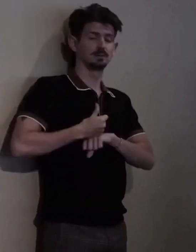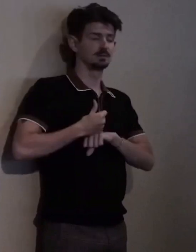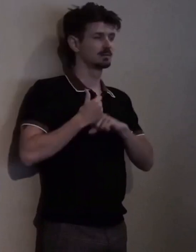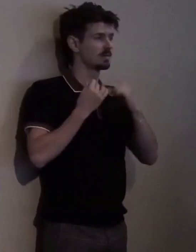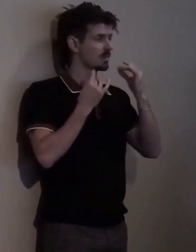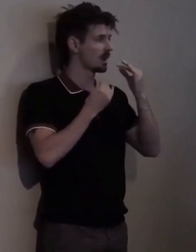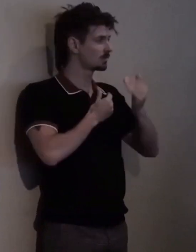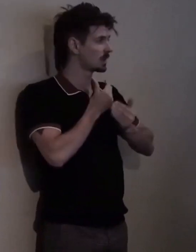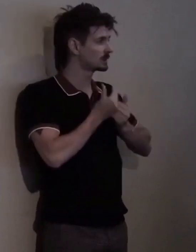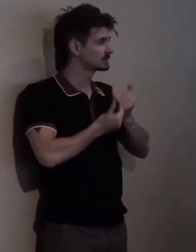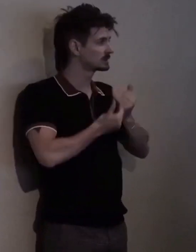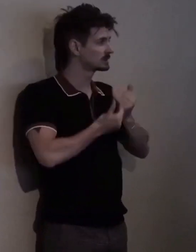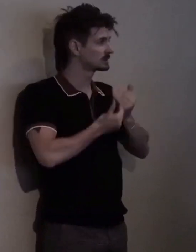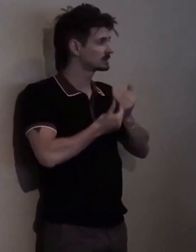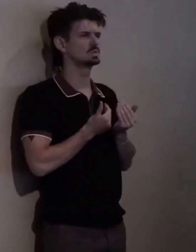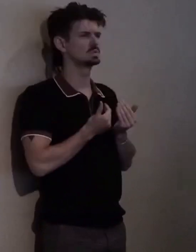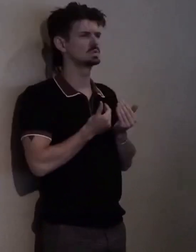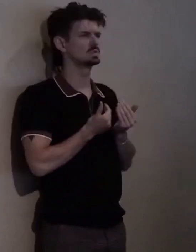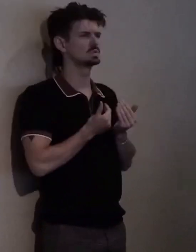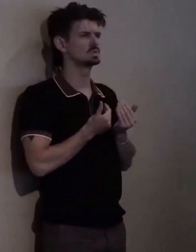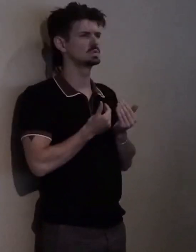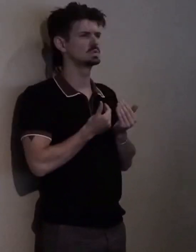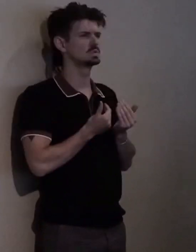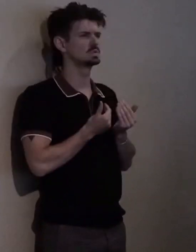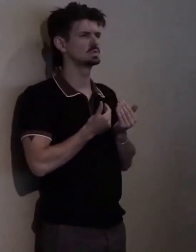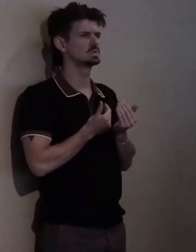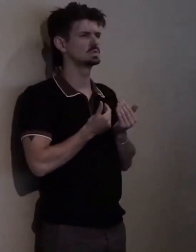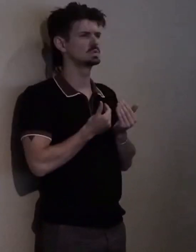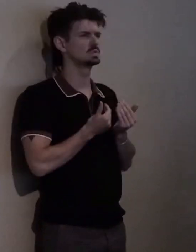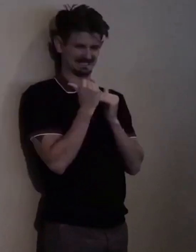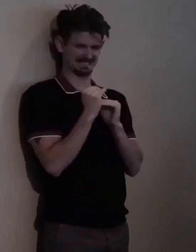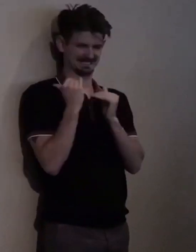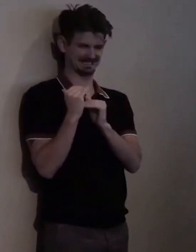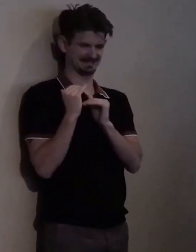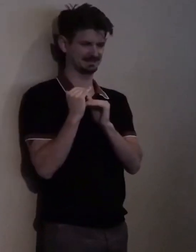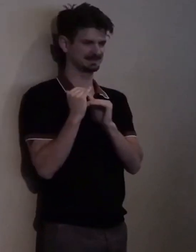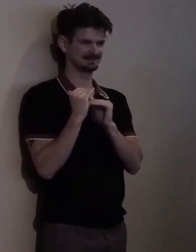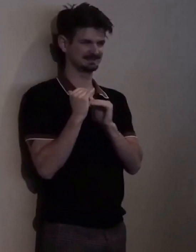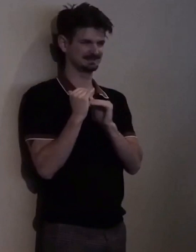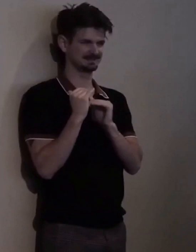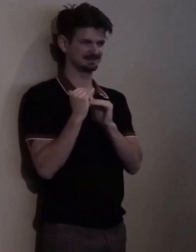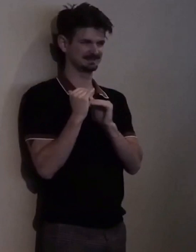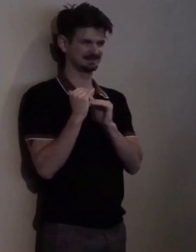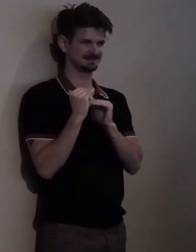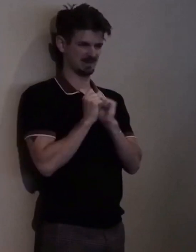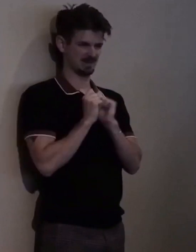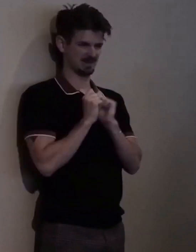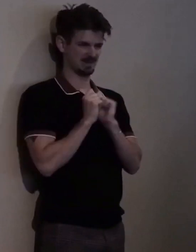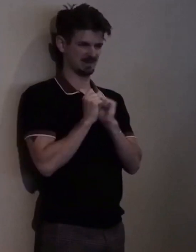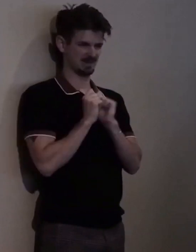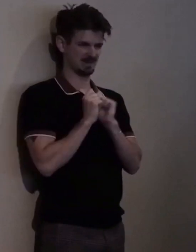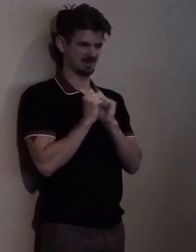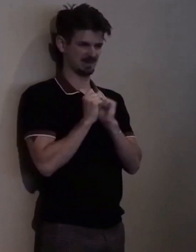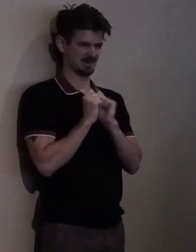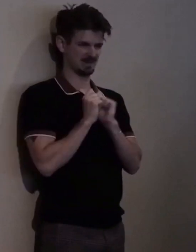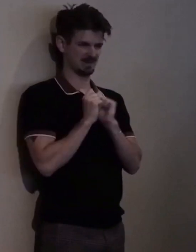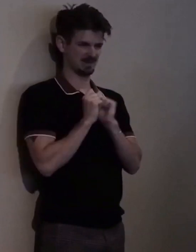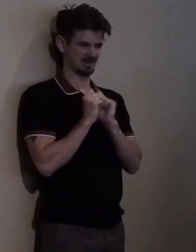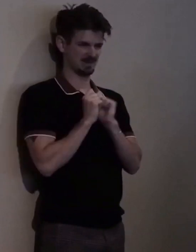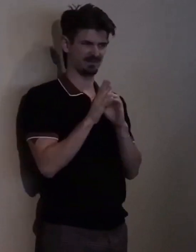has really box us in as people with disabilities to not thrive, Right? Like we... We have to survive, we're worried about what's happening next,